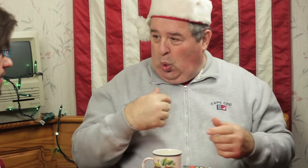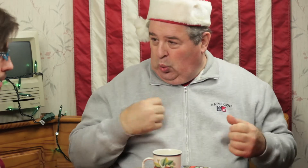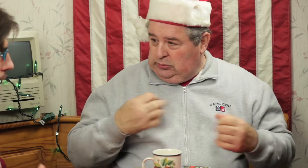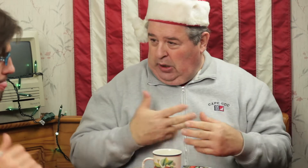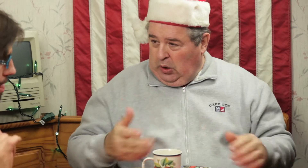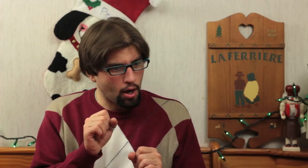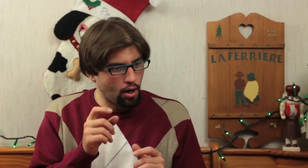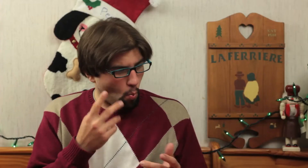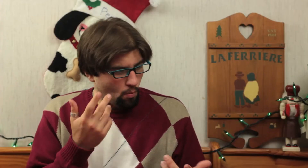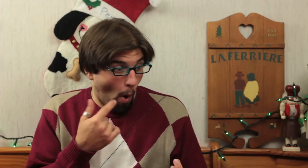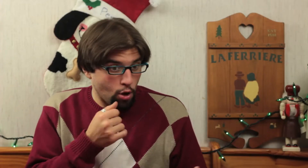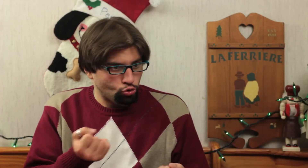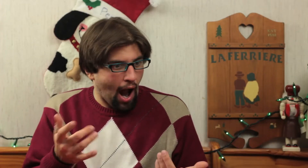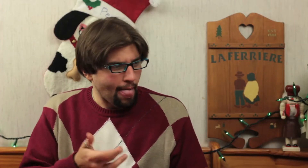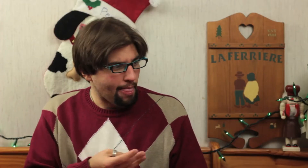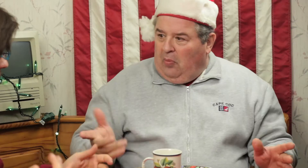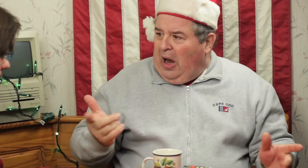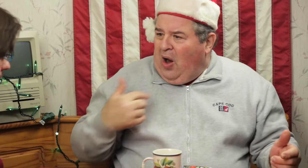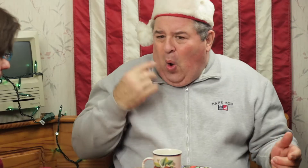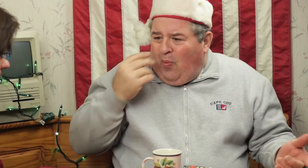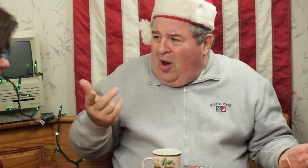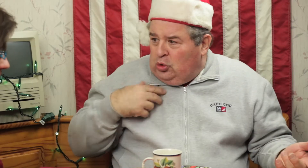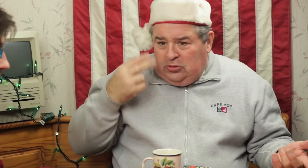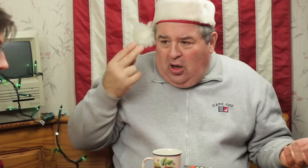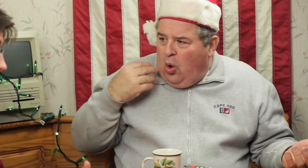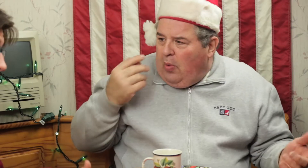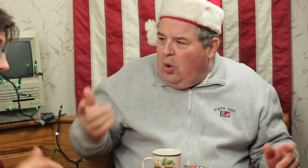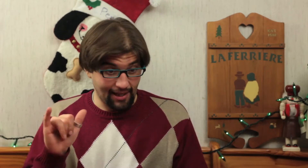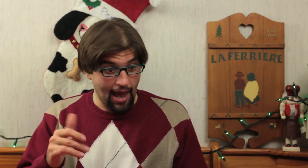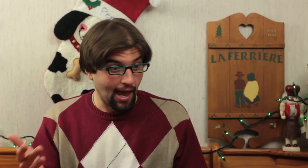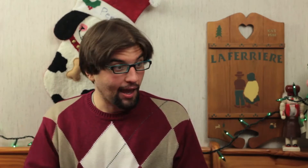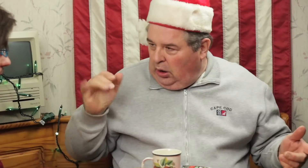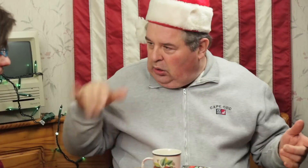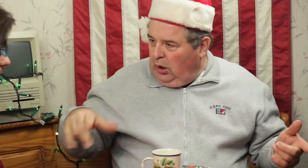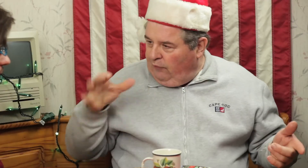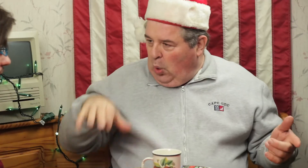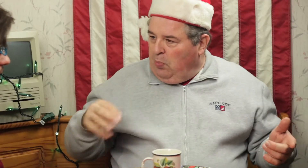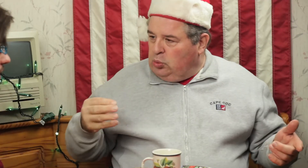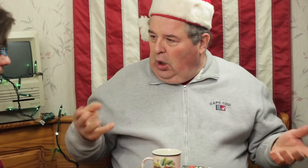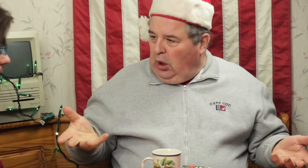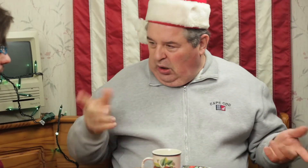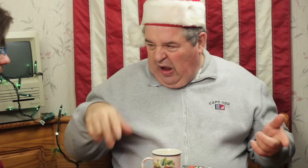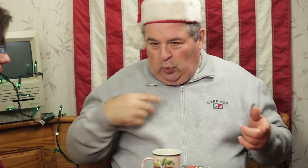I'm scared. Why would you drive like that? How else can I get home? How? Stay. Thats it.